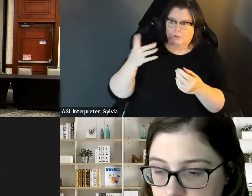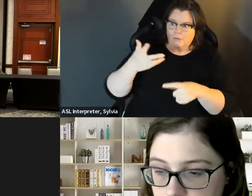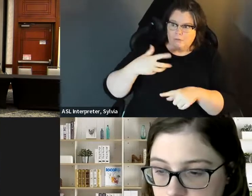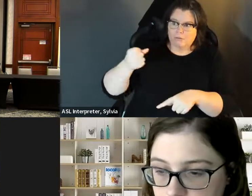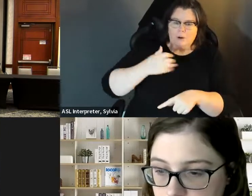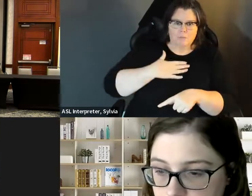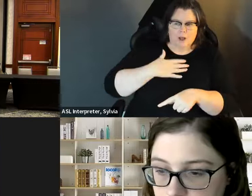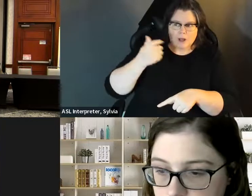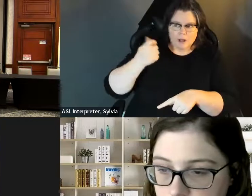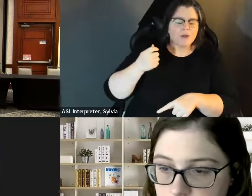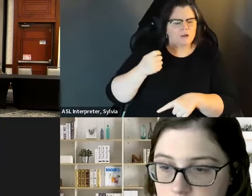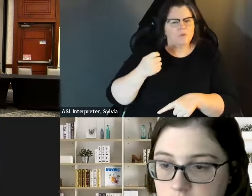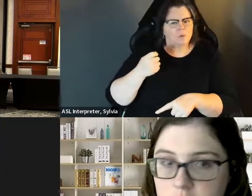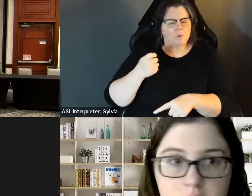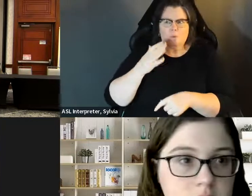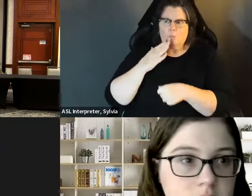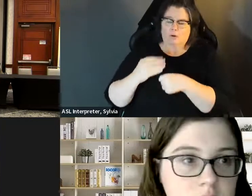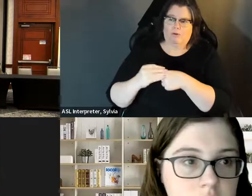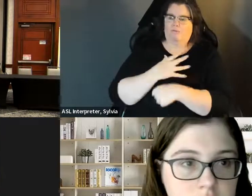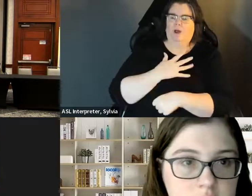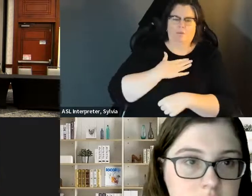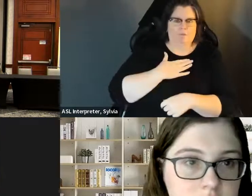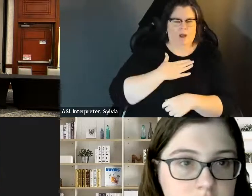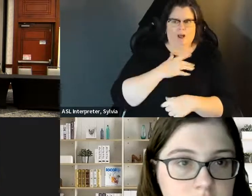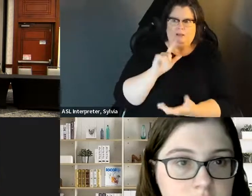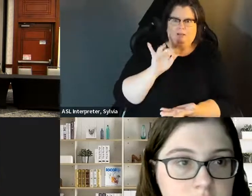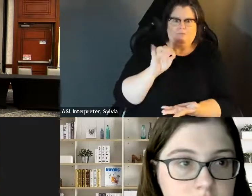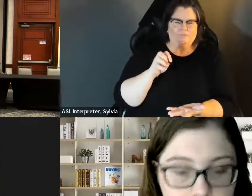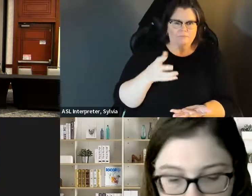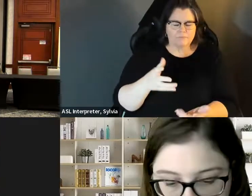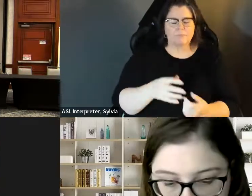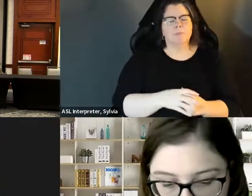community and that's one of our biggest fears is losing And that's one of our biggest fears is losing better, and effects are whole livelihood for some of us. No, I would like to go on a lighter note.